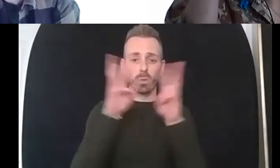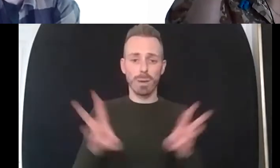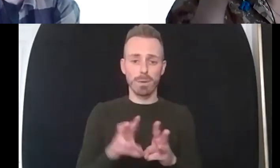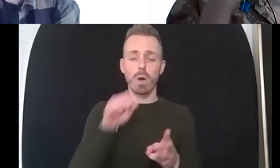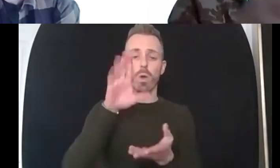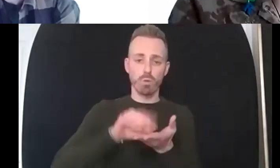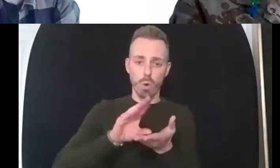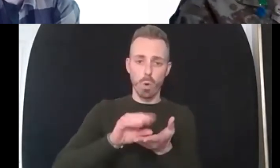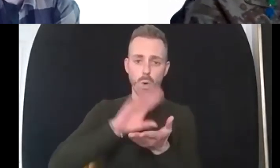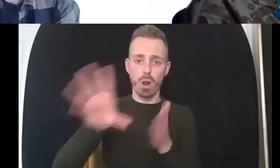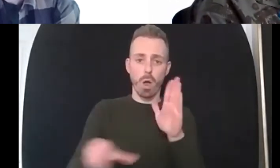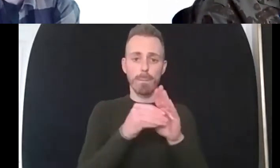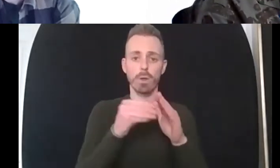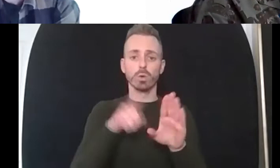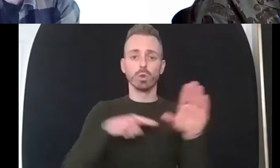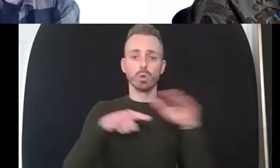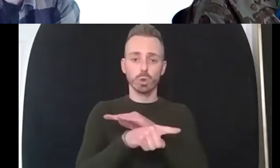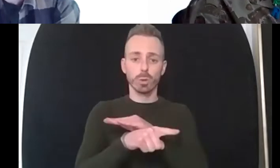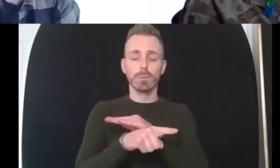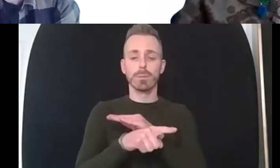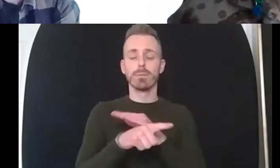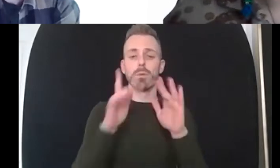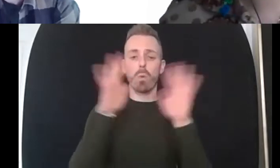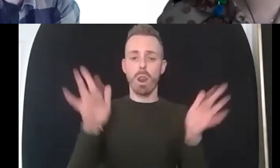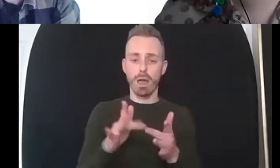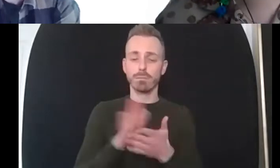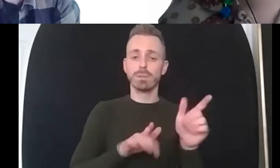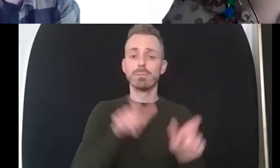our youtube channel afterwards which means that other people be able to see it as well